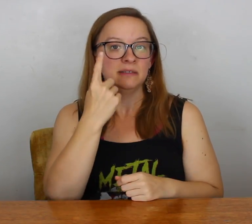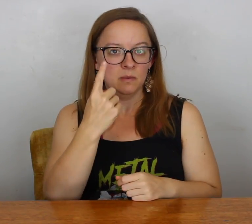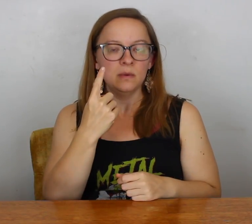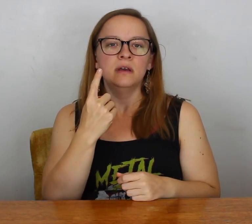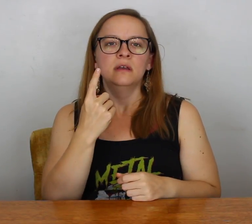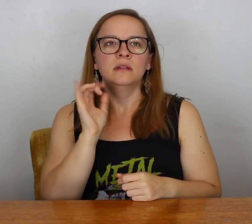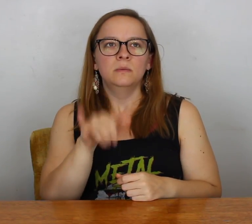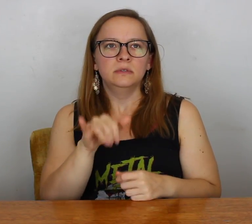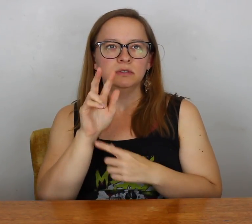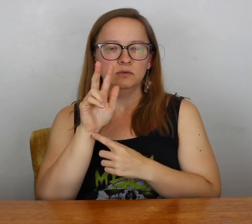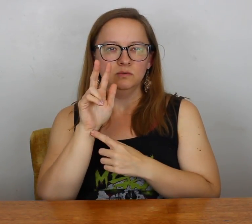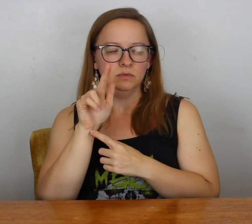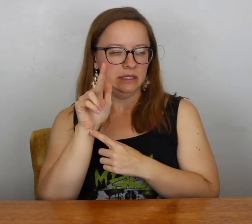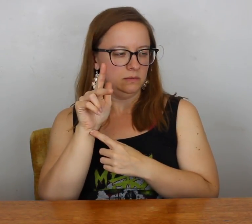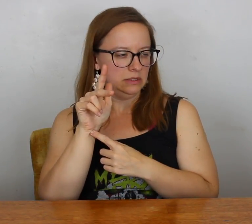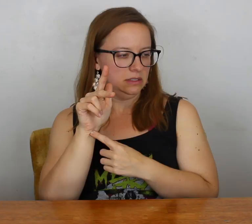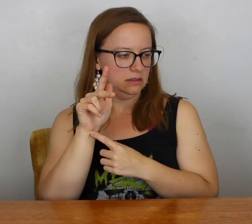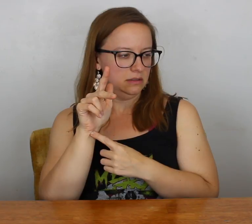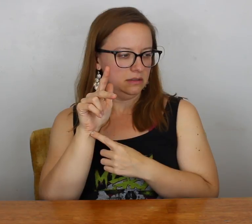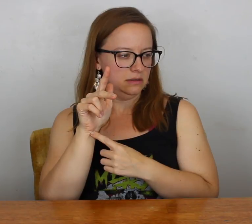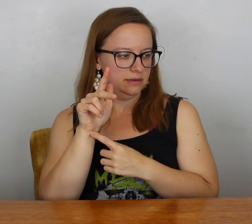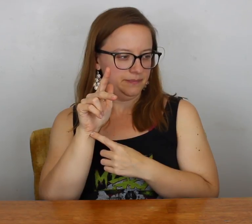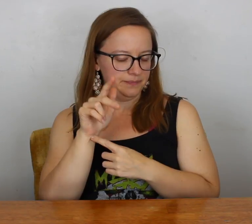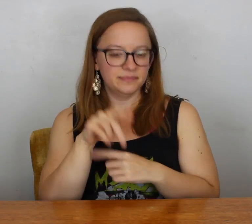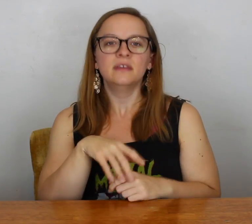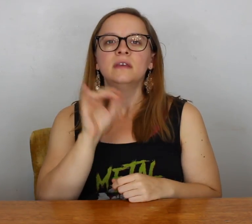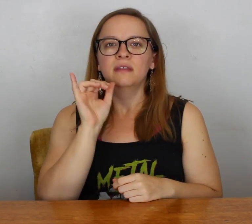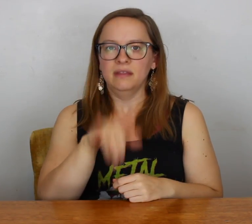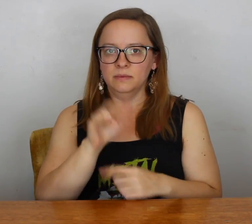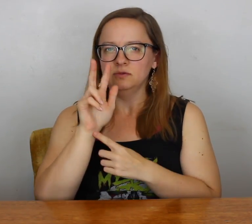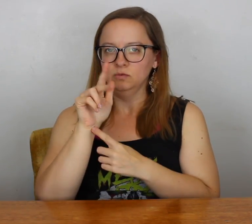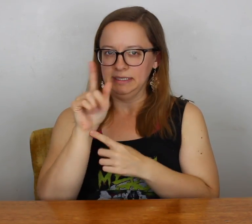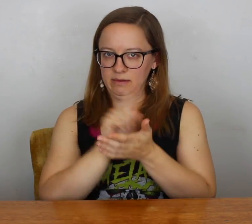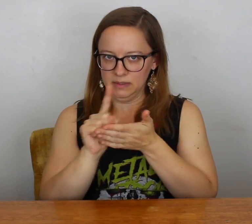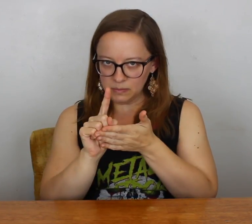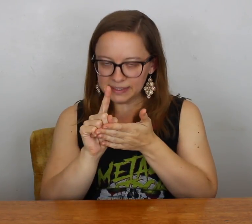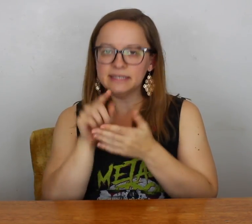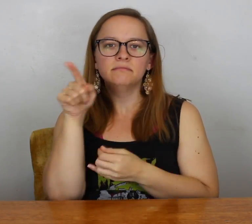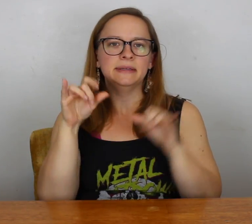but at that time I was 23... yeah at that time I was 23 weeks